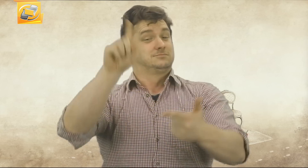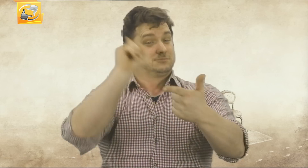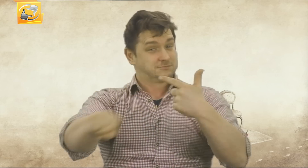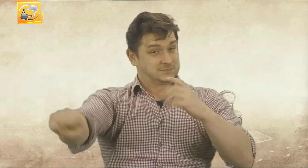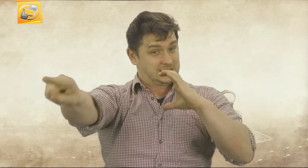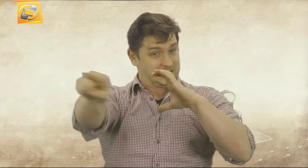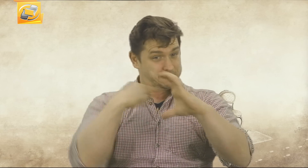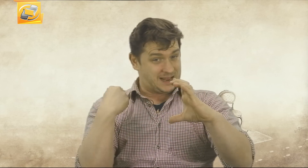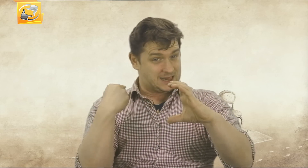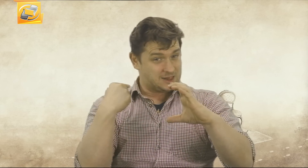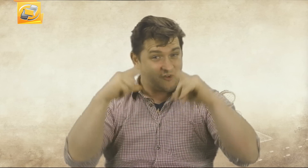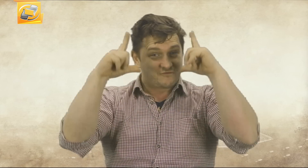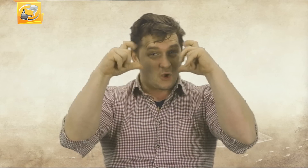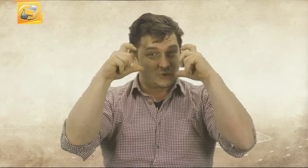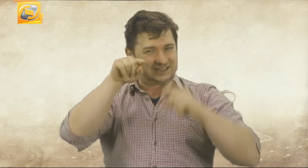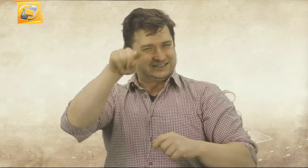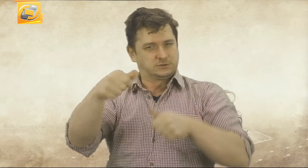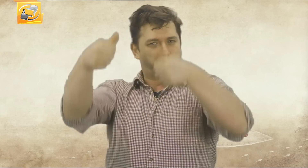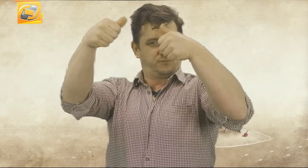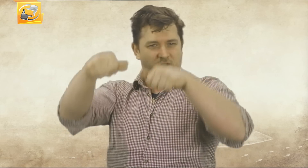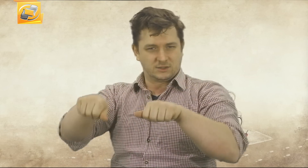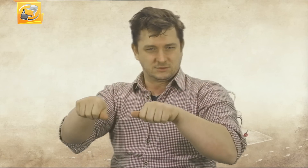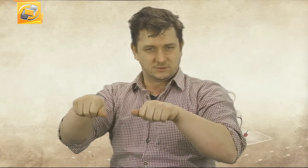b) Mailt uns ein Foto von dieser Pflanze!